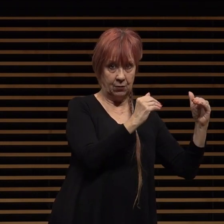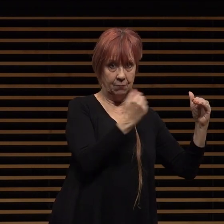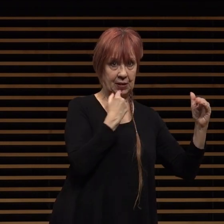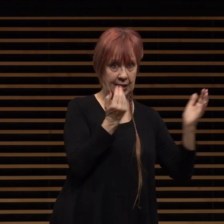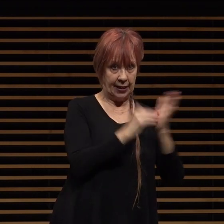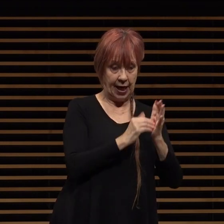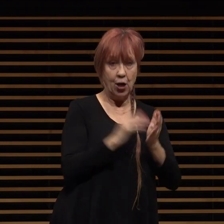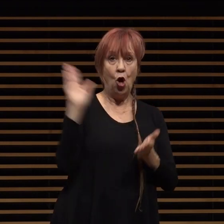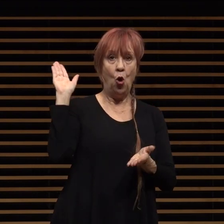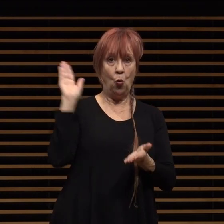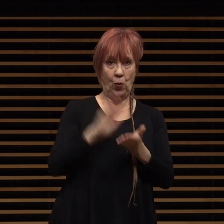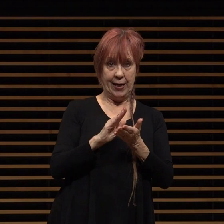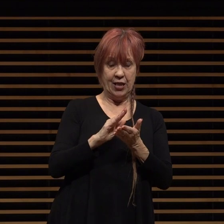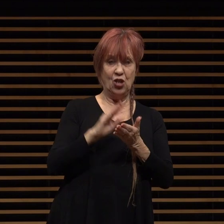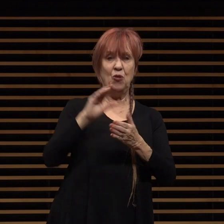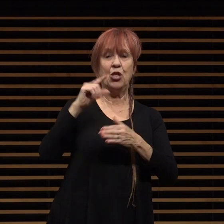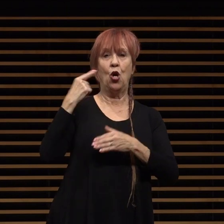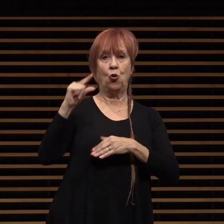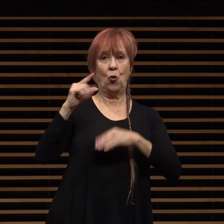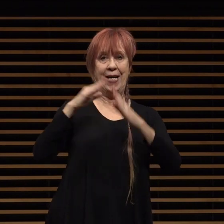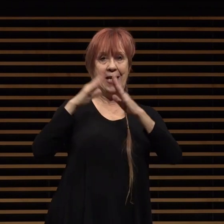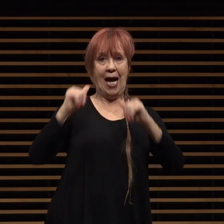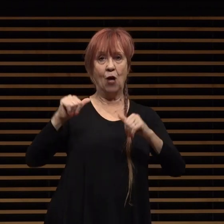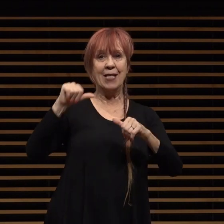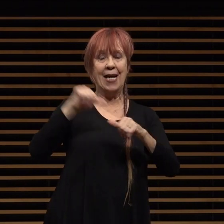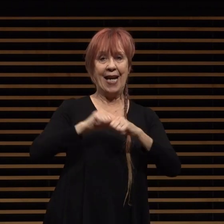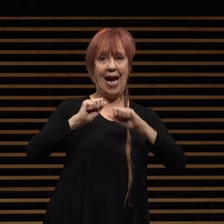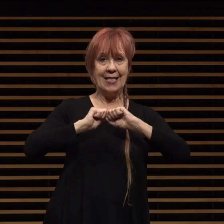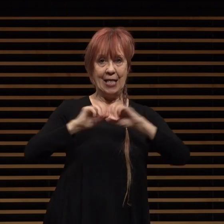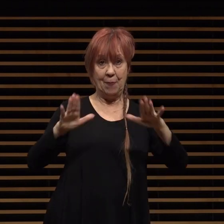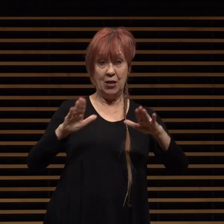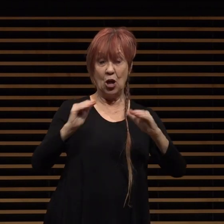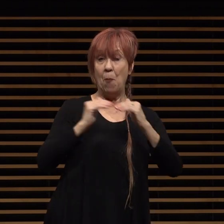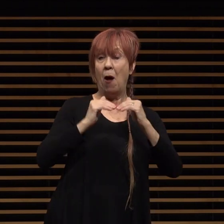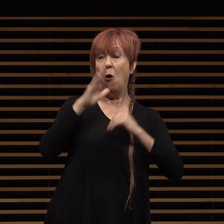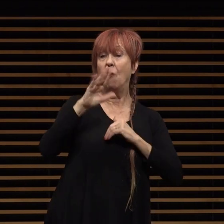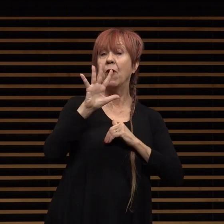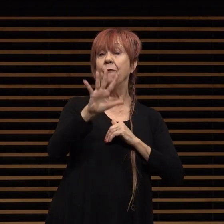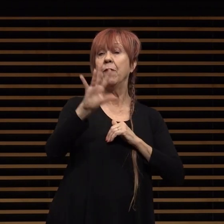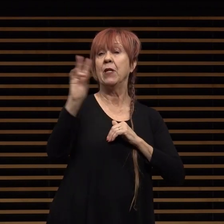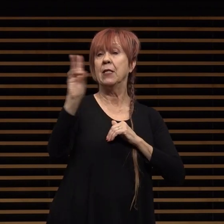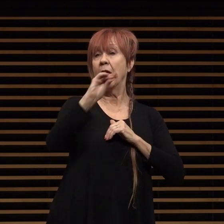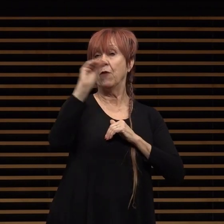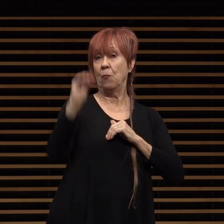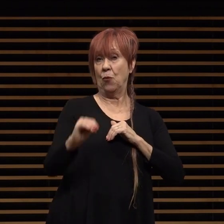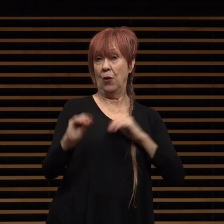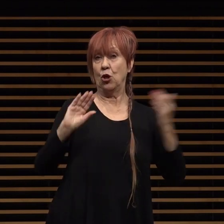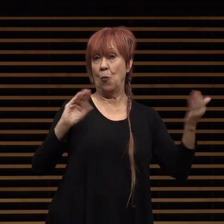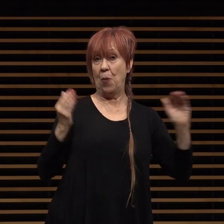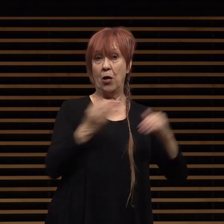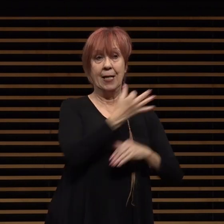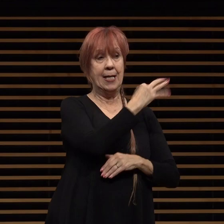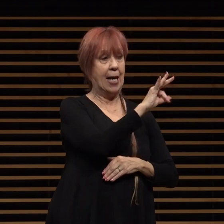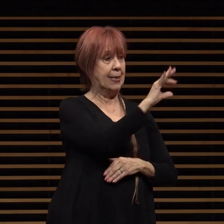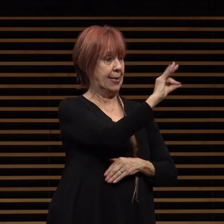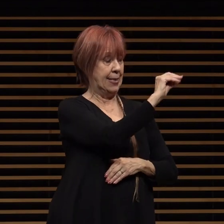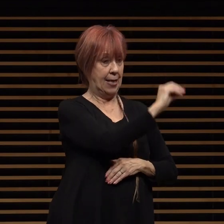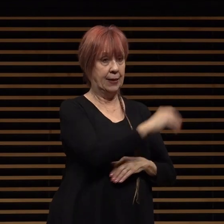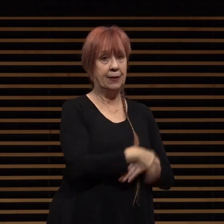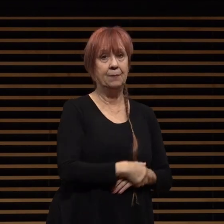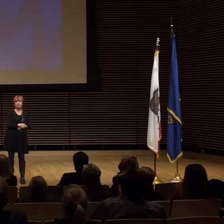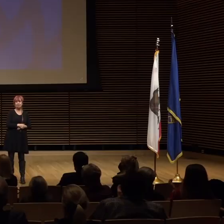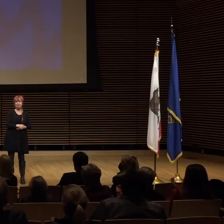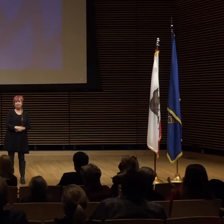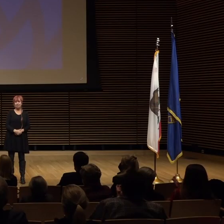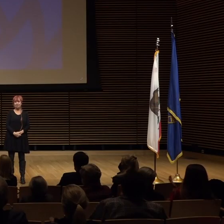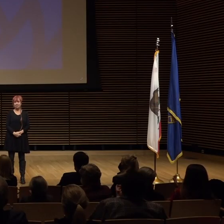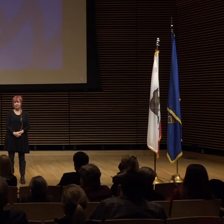reduce greenhouse gas emissions by over